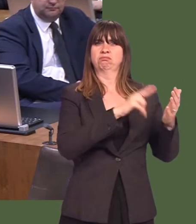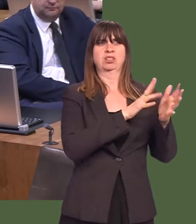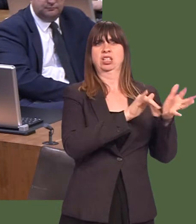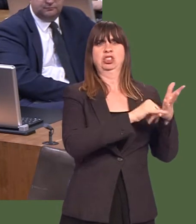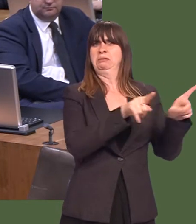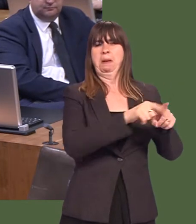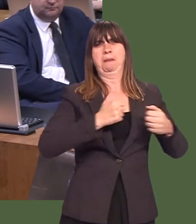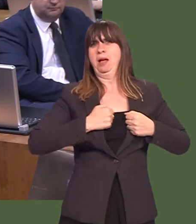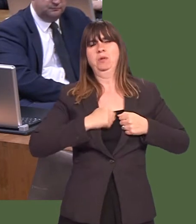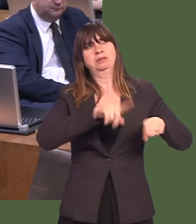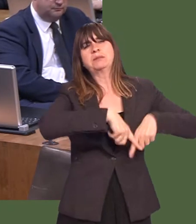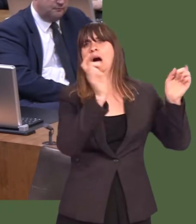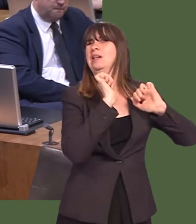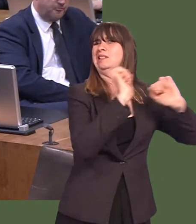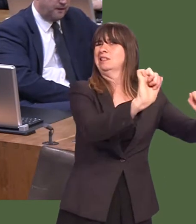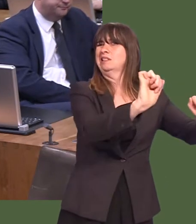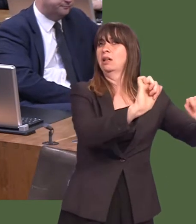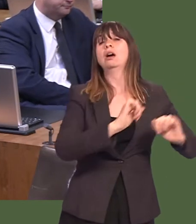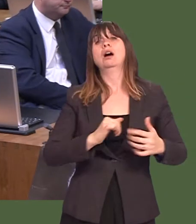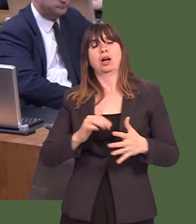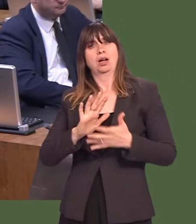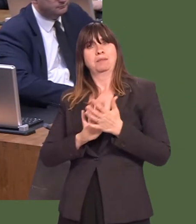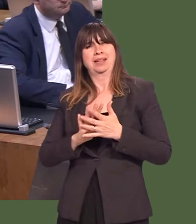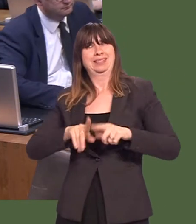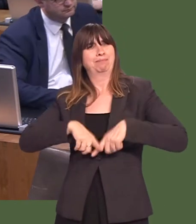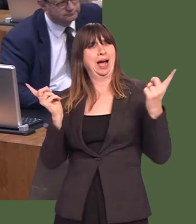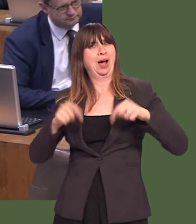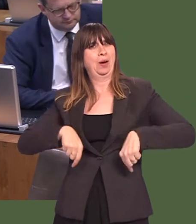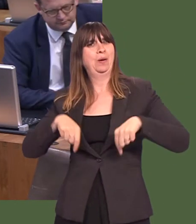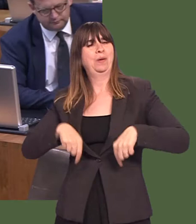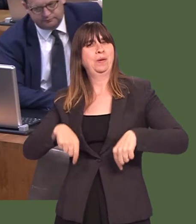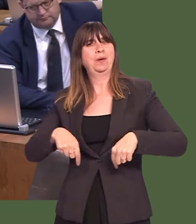service along the model that we would understand, but getting the balance right between revenue